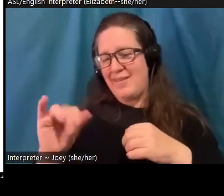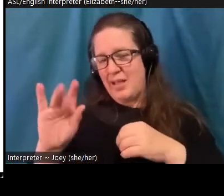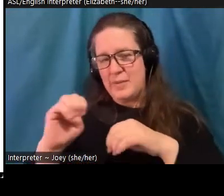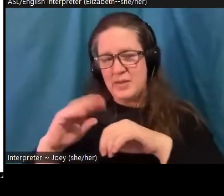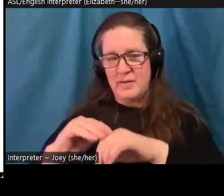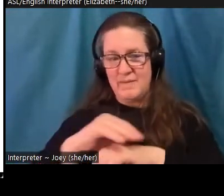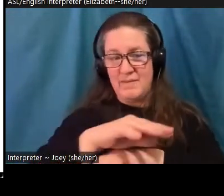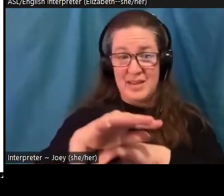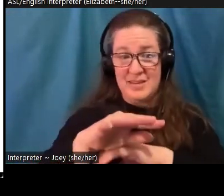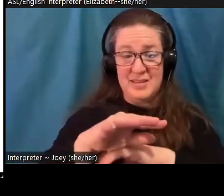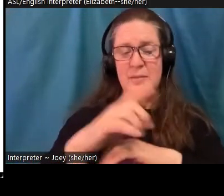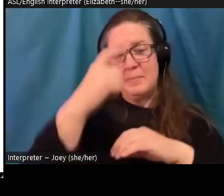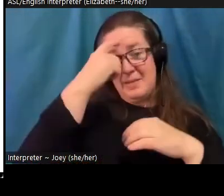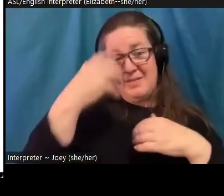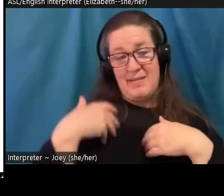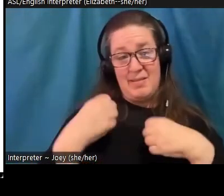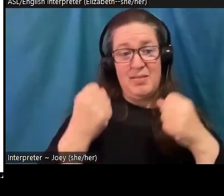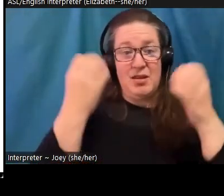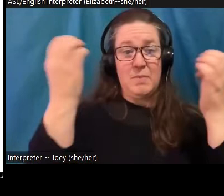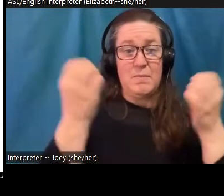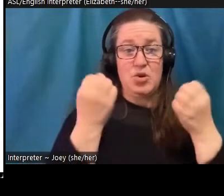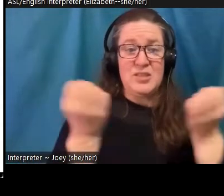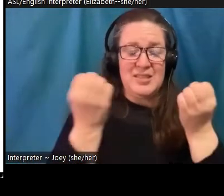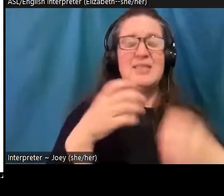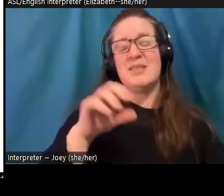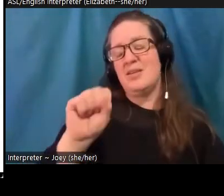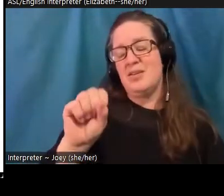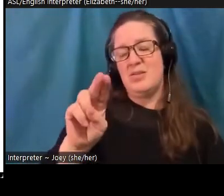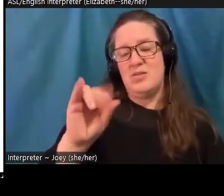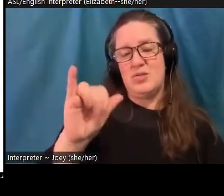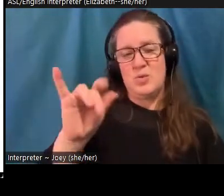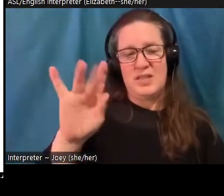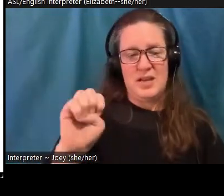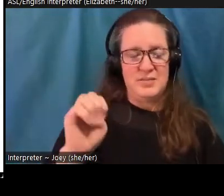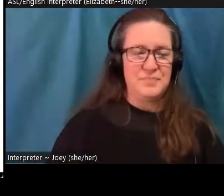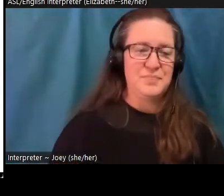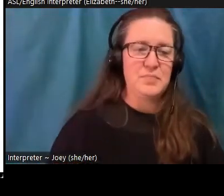suicide. These cases range from despairing activists to suicide